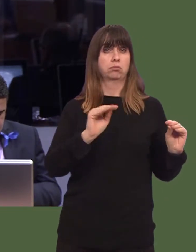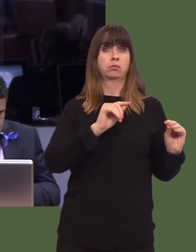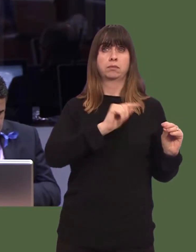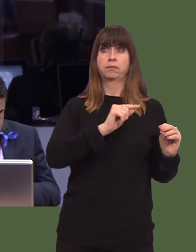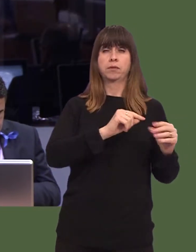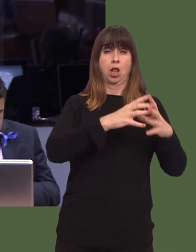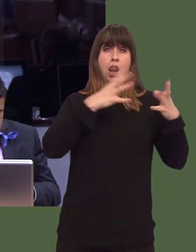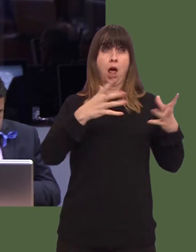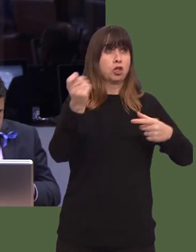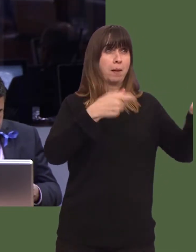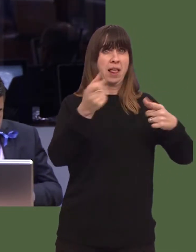was just four weeks later.